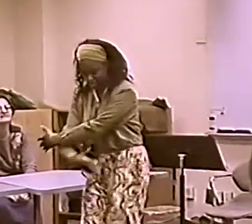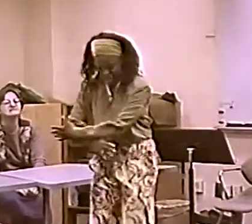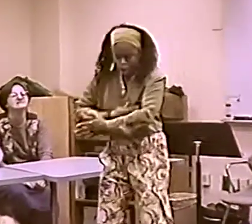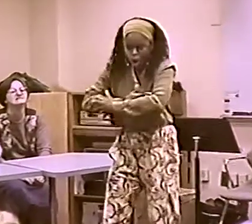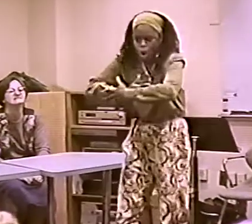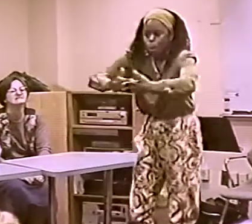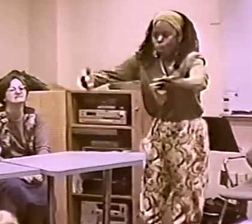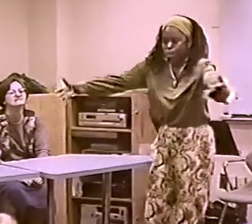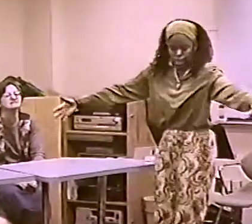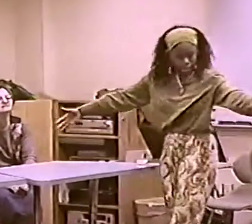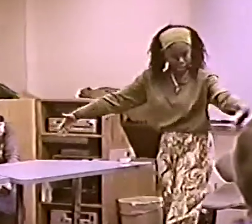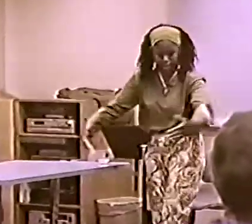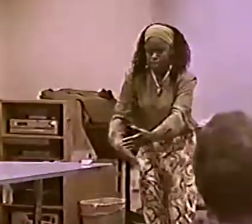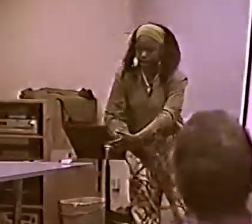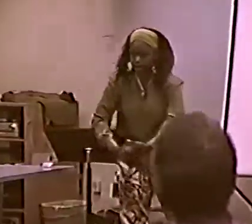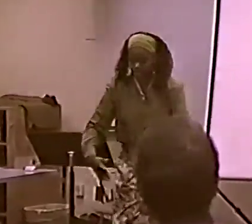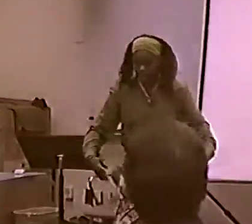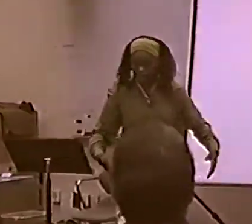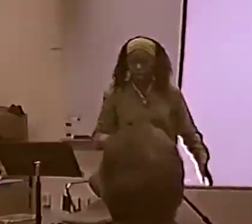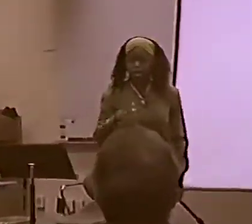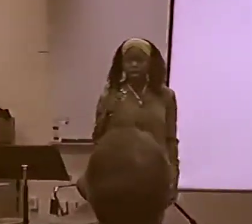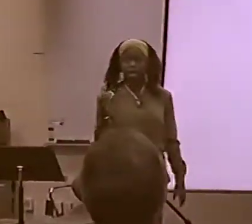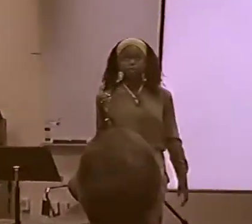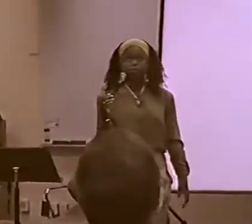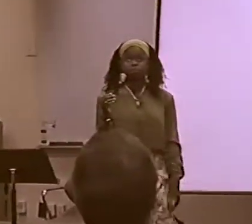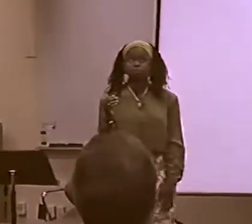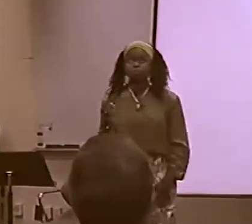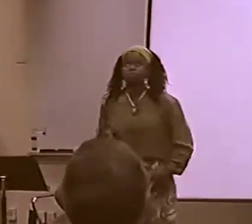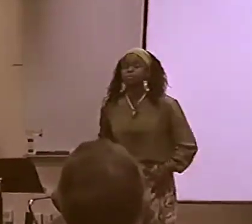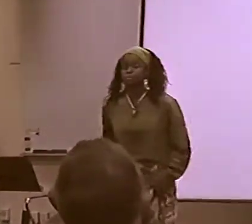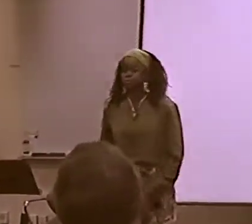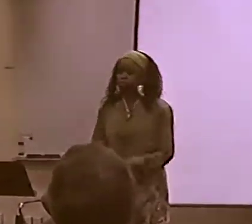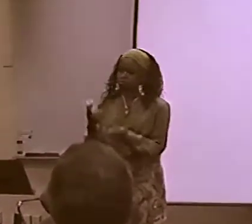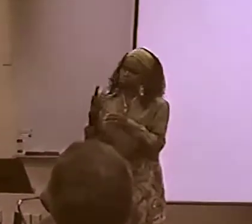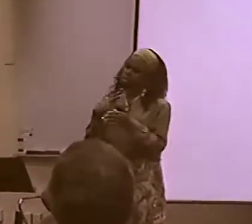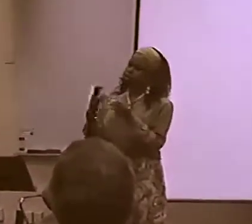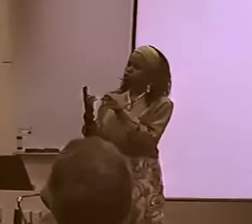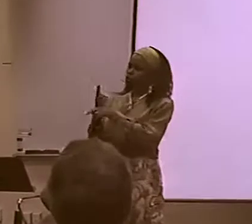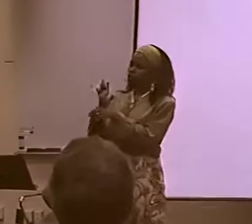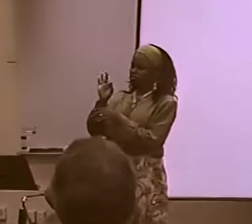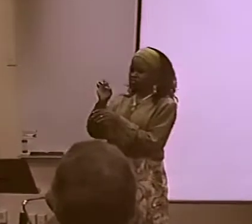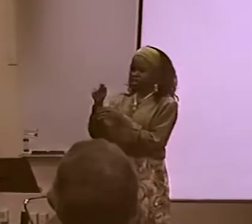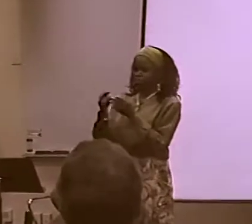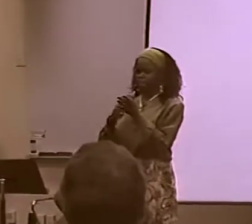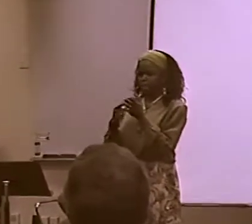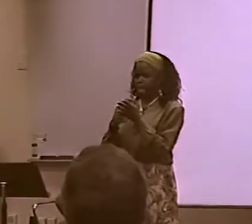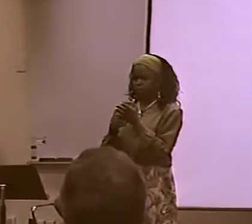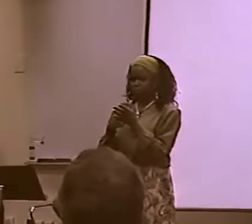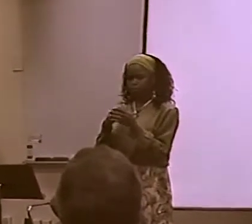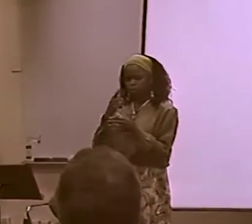WALK LIKE THIS AND HOLD HIS HANDS A CERTAIN WAY. HANDS TEND TO BE OPEN LIKE THIS.